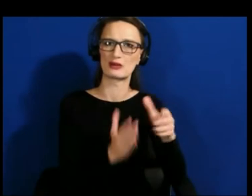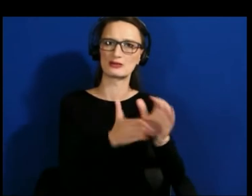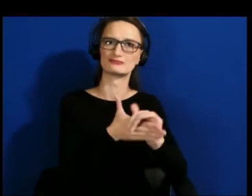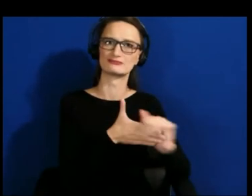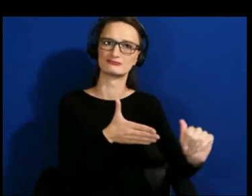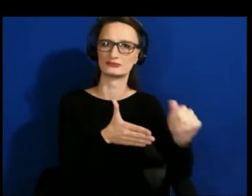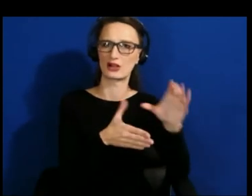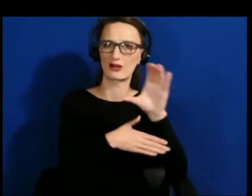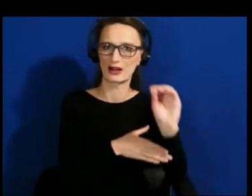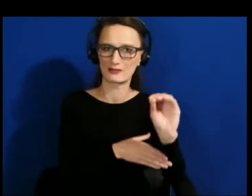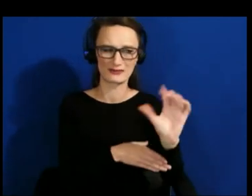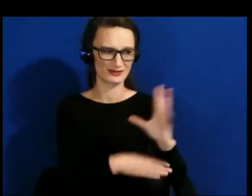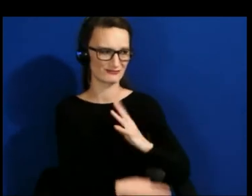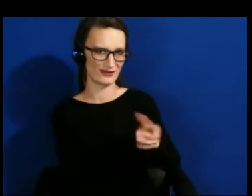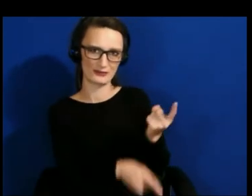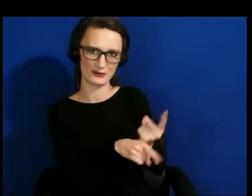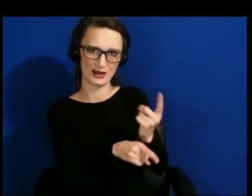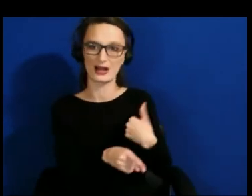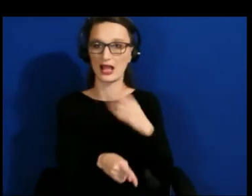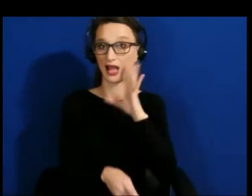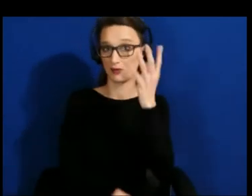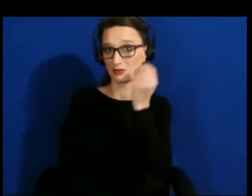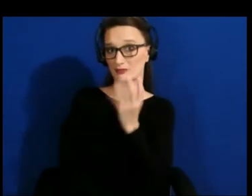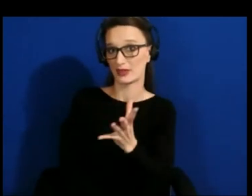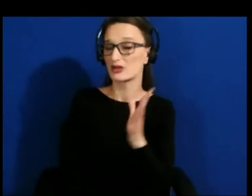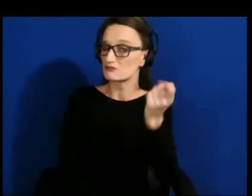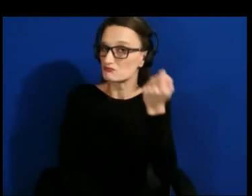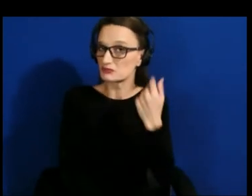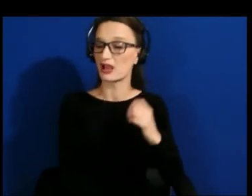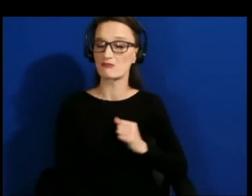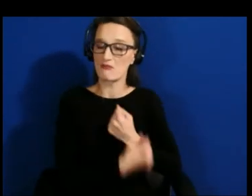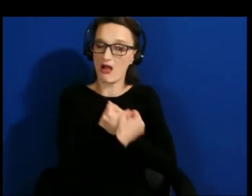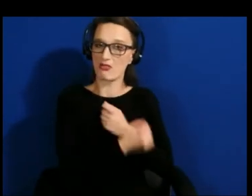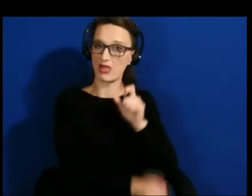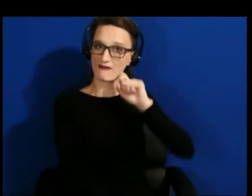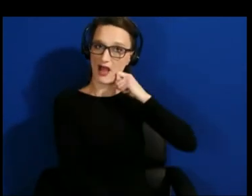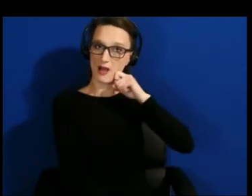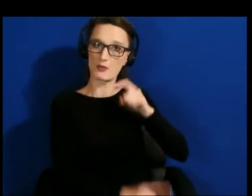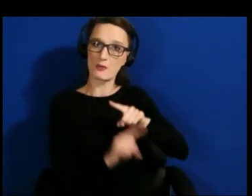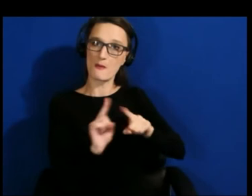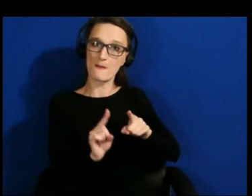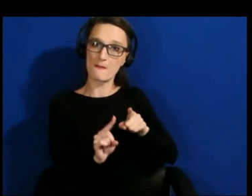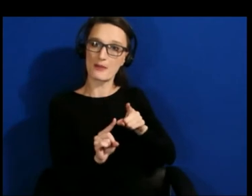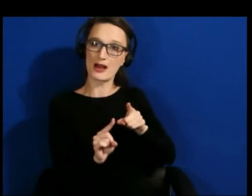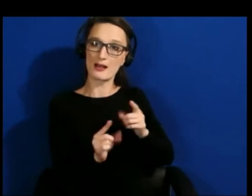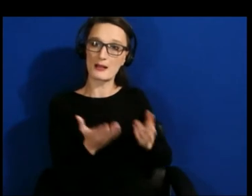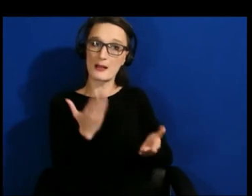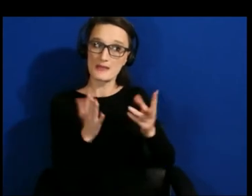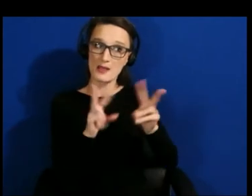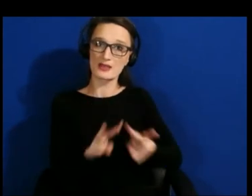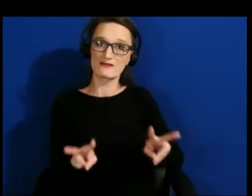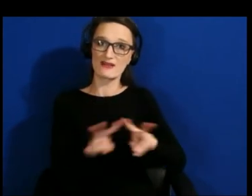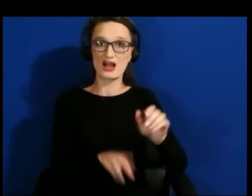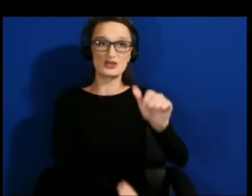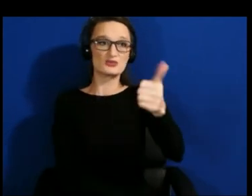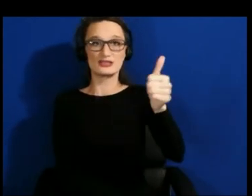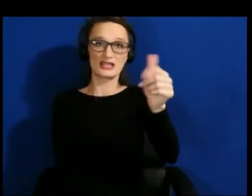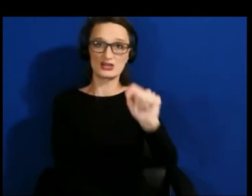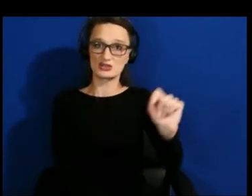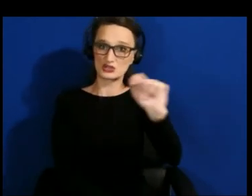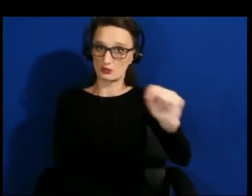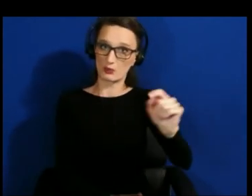Apple, who I love, would be valued as a 8 to $10 trillion company had they embraced this type of initiative